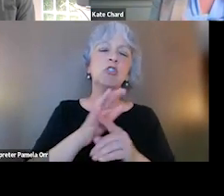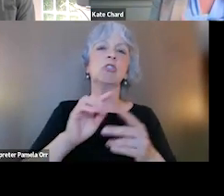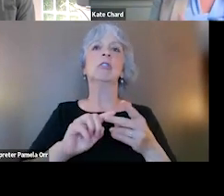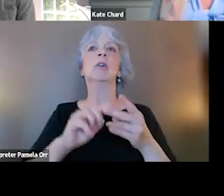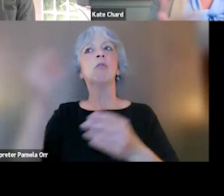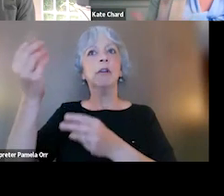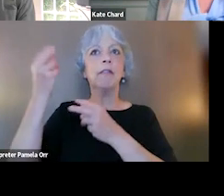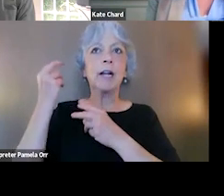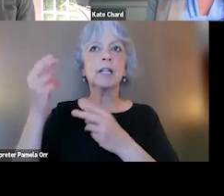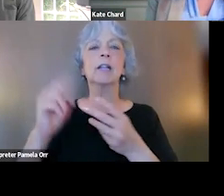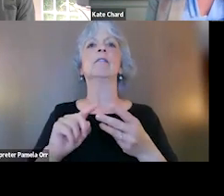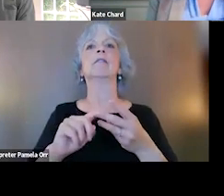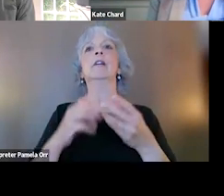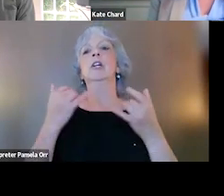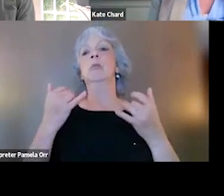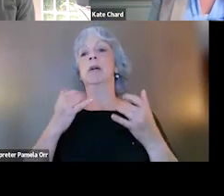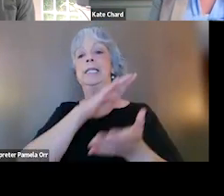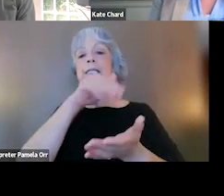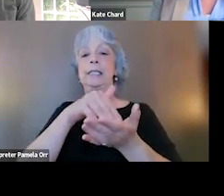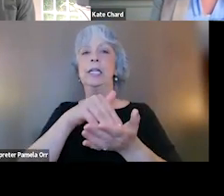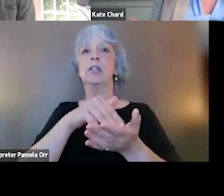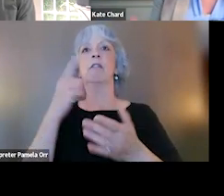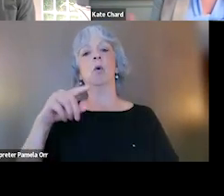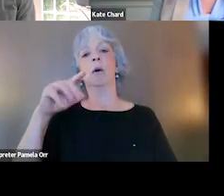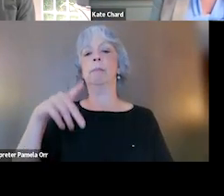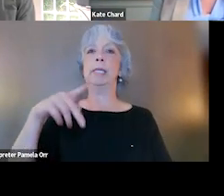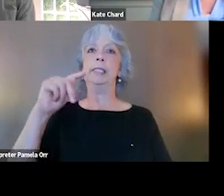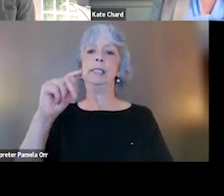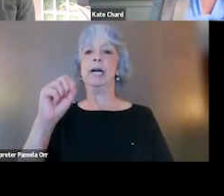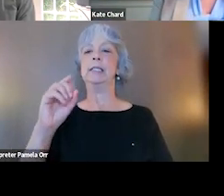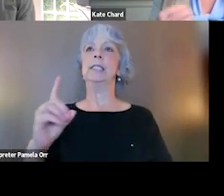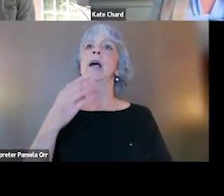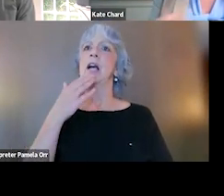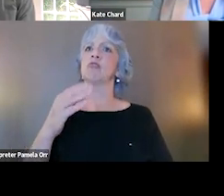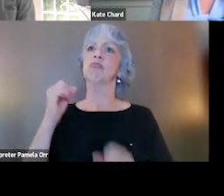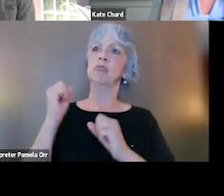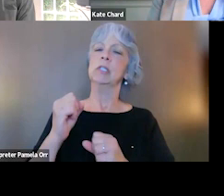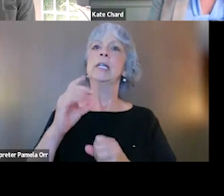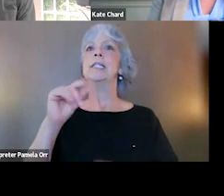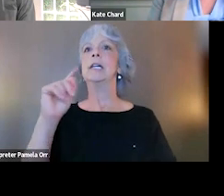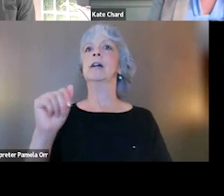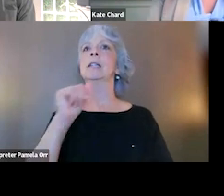even present centered therapy for PTSD has very solid data as a non-trauma focused therapy.